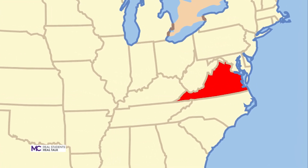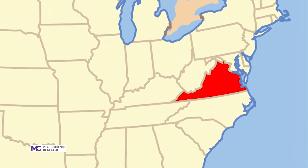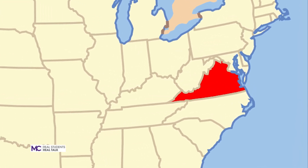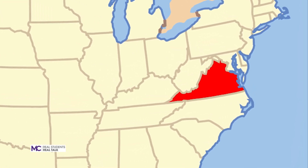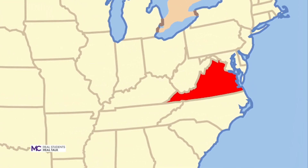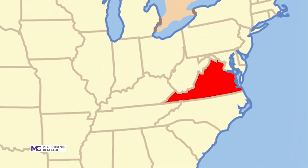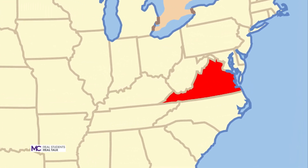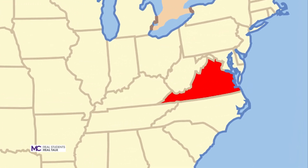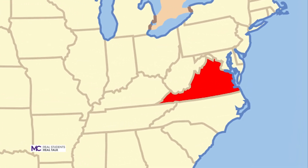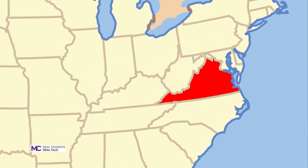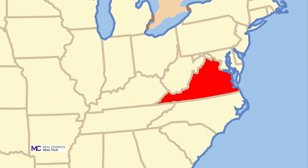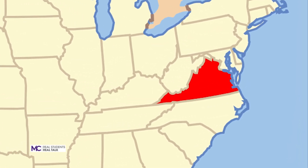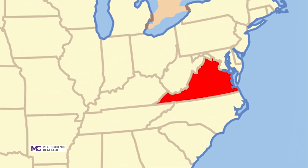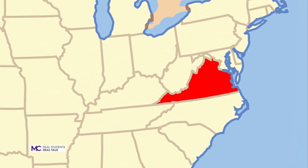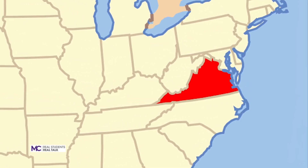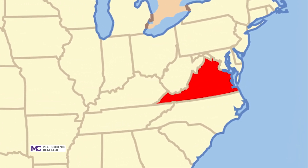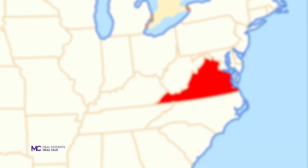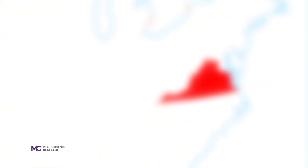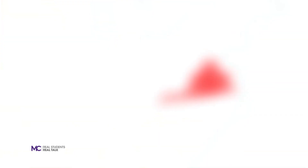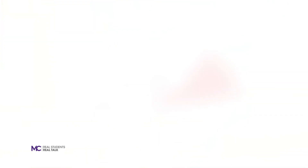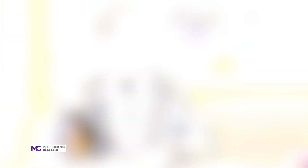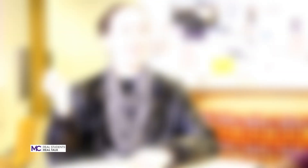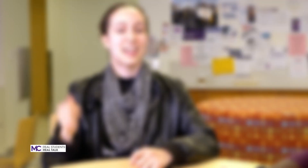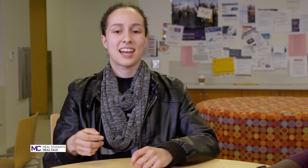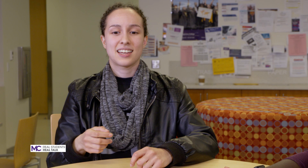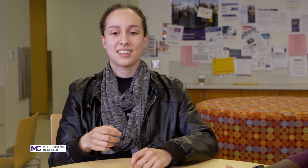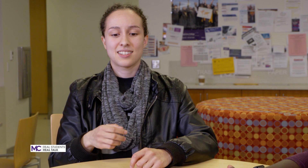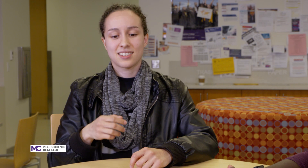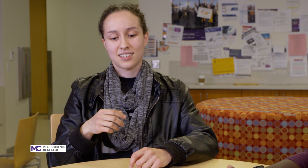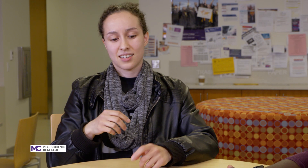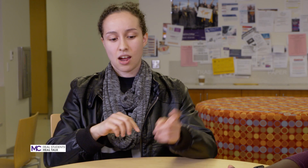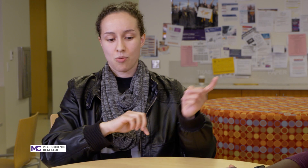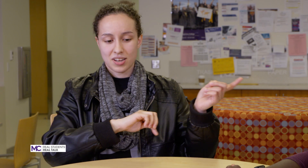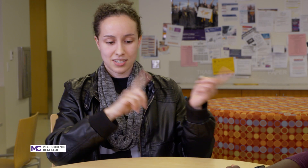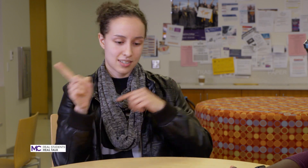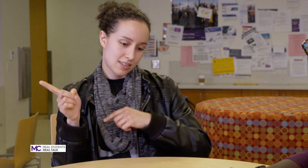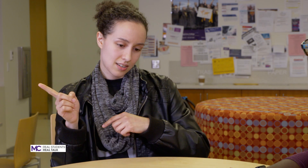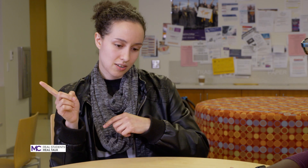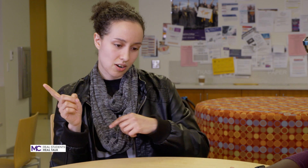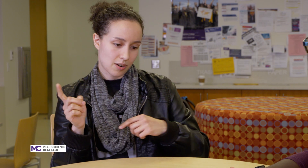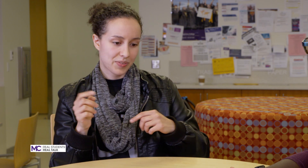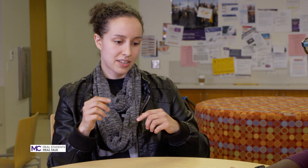I grew up in Virginia and I went into